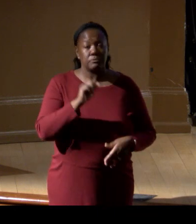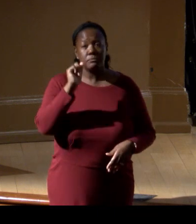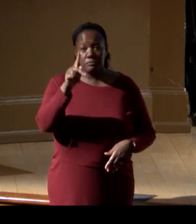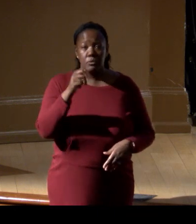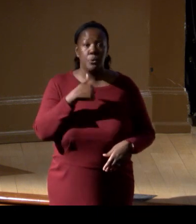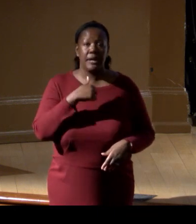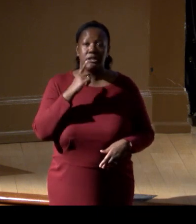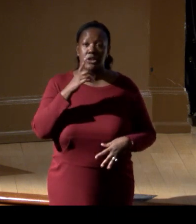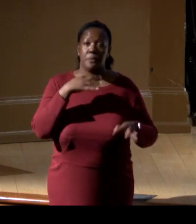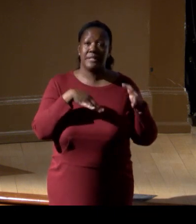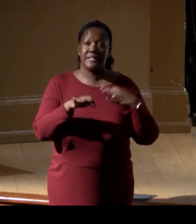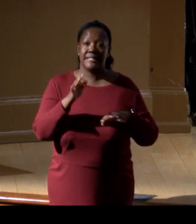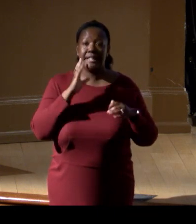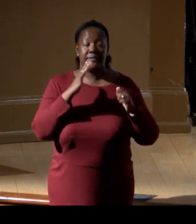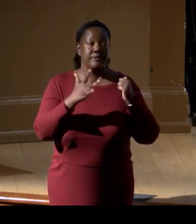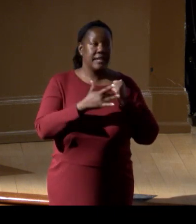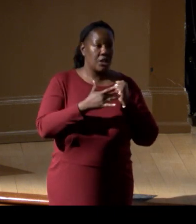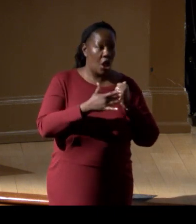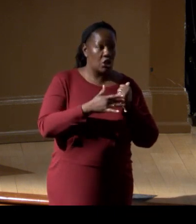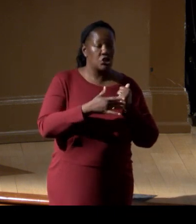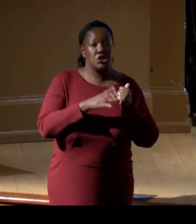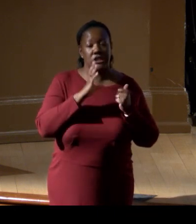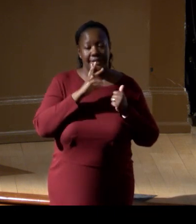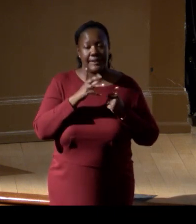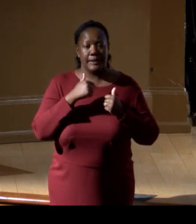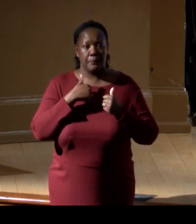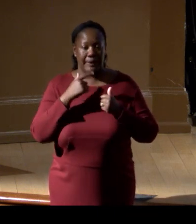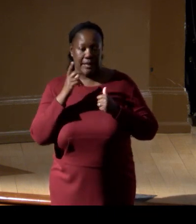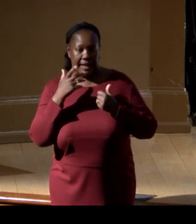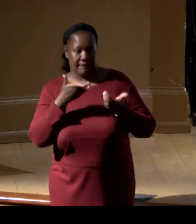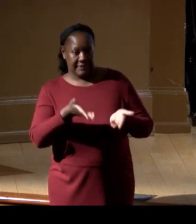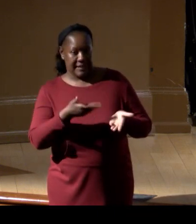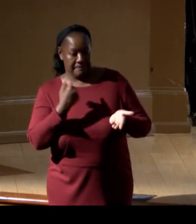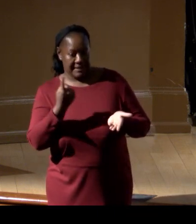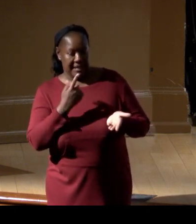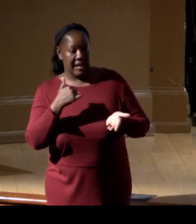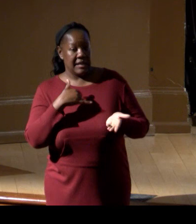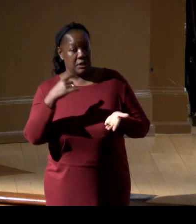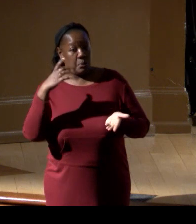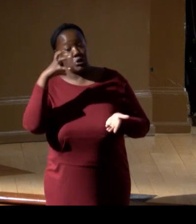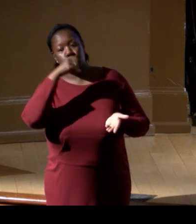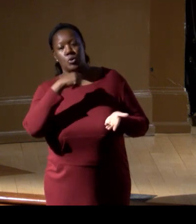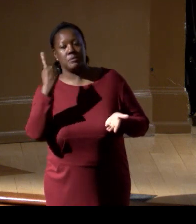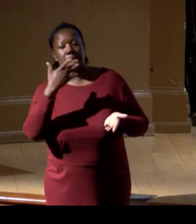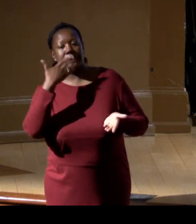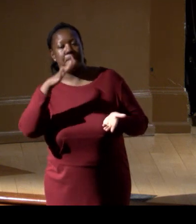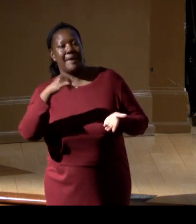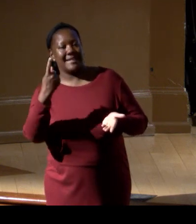in an overly precautionary, "We're monitoring "because we think something bad's happening," we should be saying, "Now we have platforms